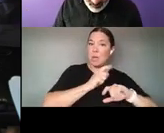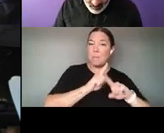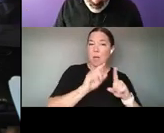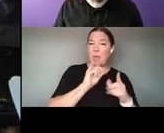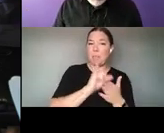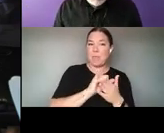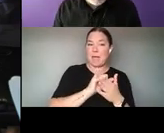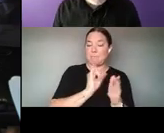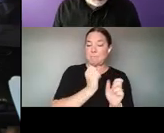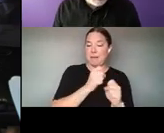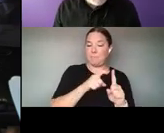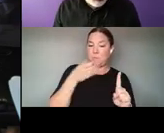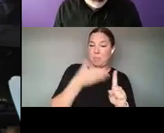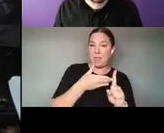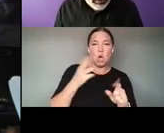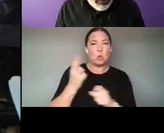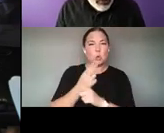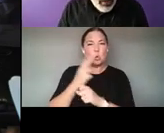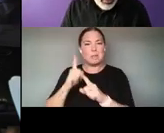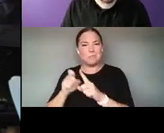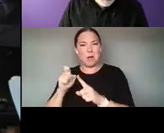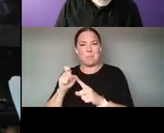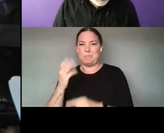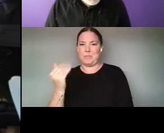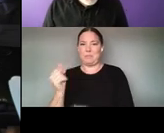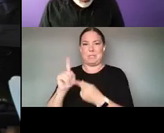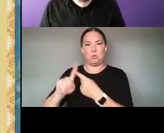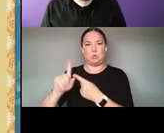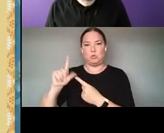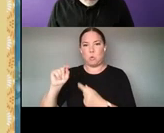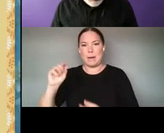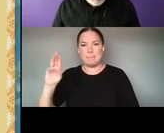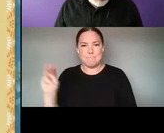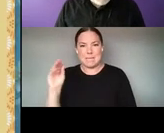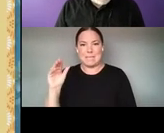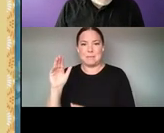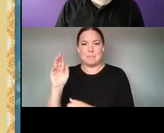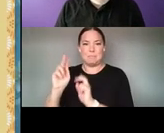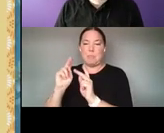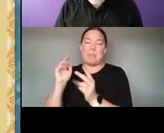PEOPLE IN THE UNITED STATES AND AROUND THE WORLD. WE HAD ANOTHER RESIDENCY MORE RECENTLY WHERE WE